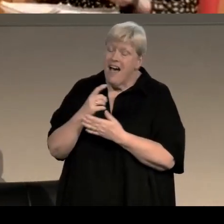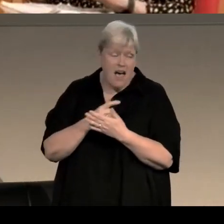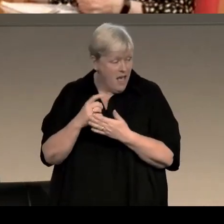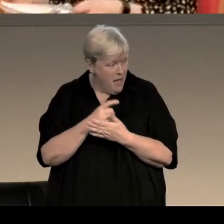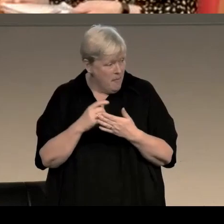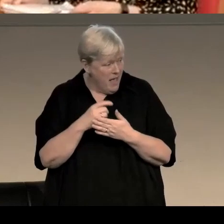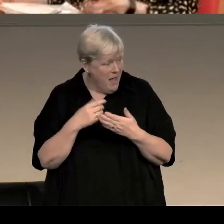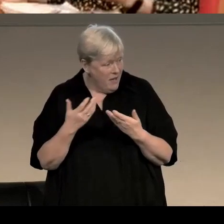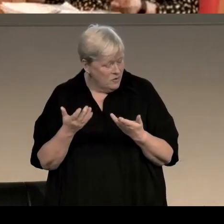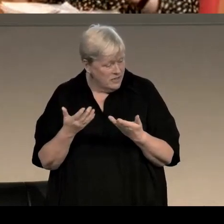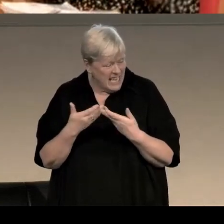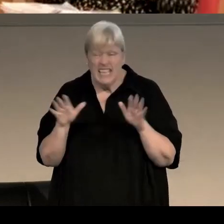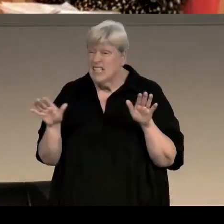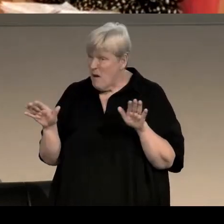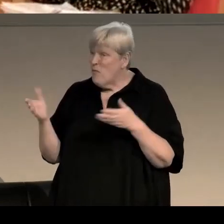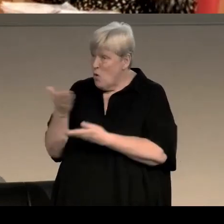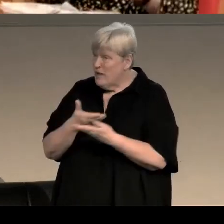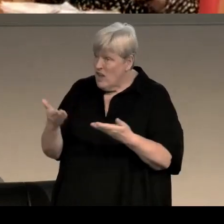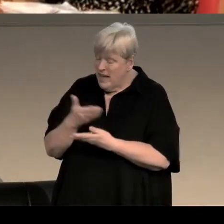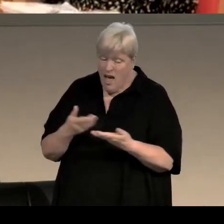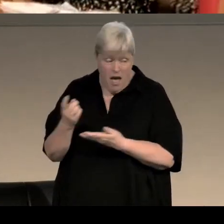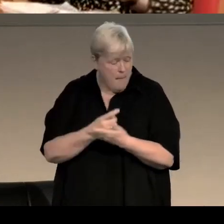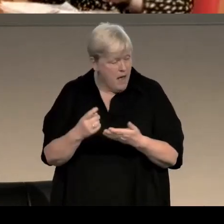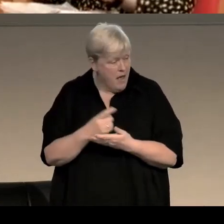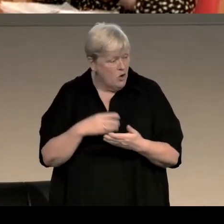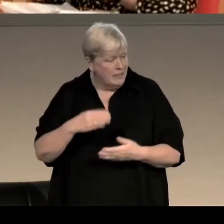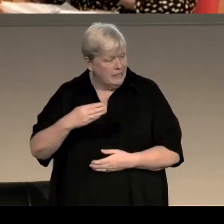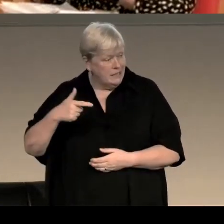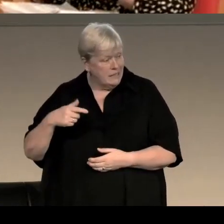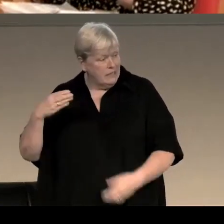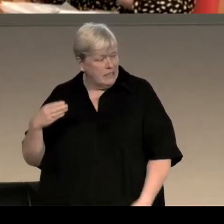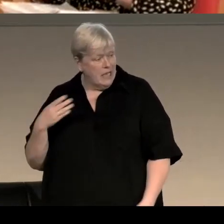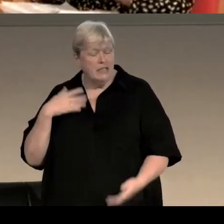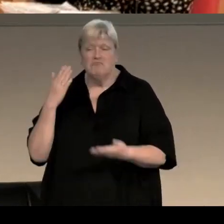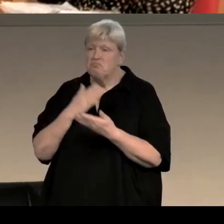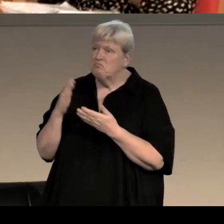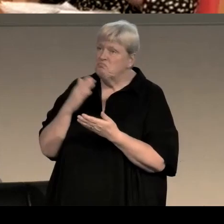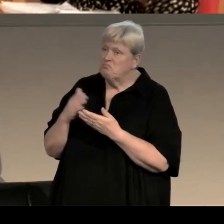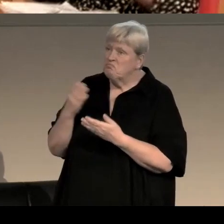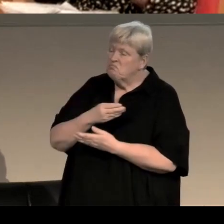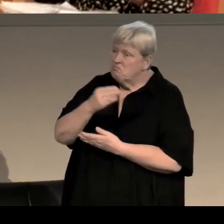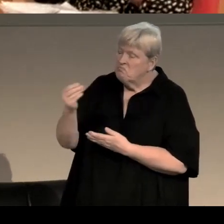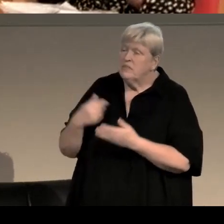expand out what we're chatting about, so 1979 is obviously to some extent a historical novel,